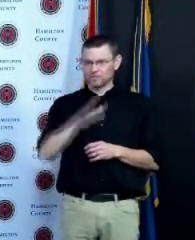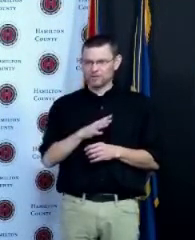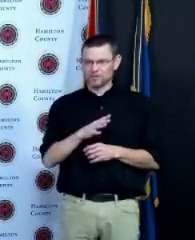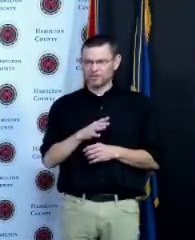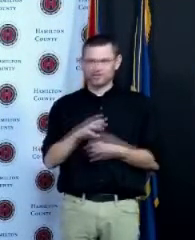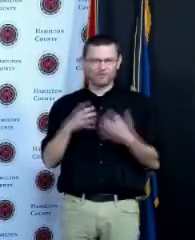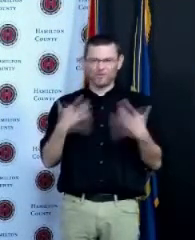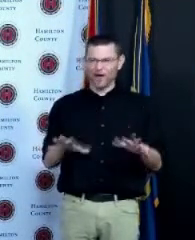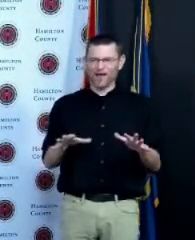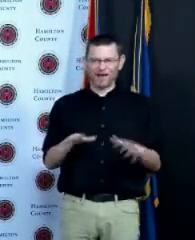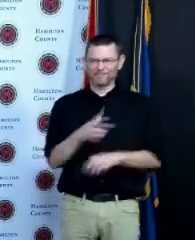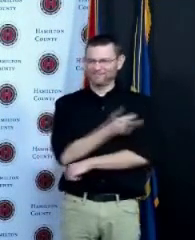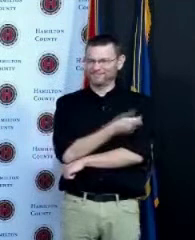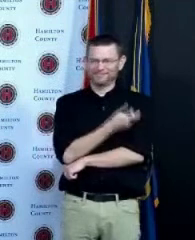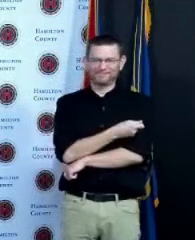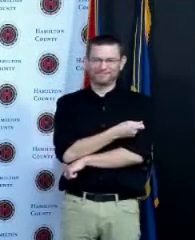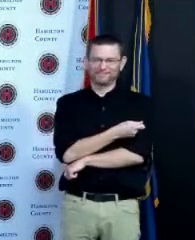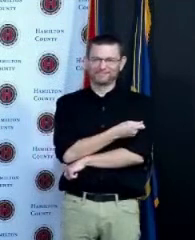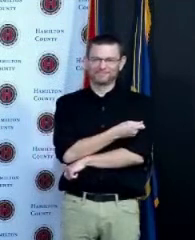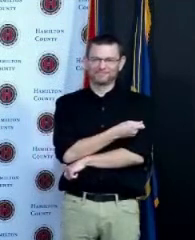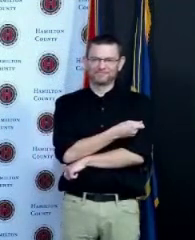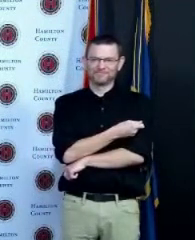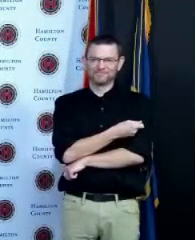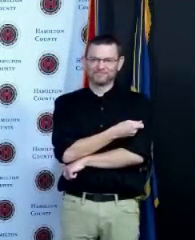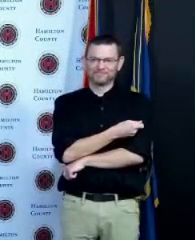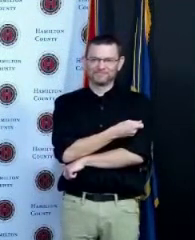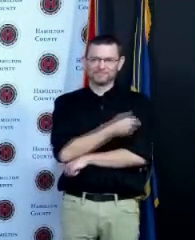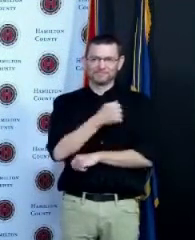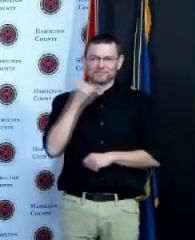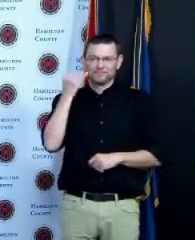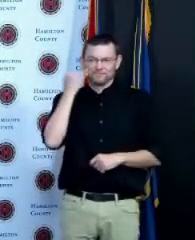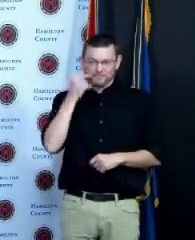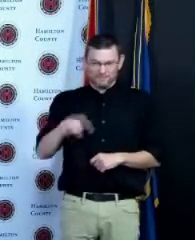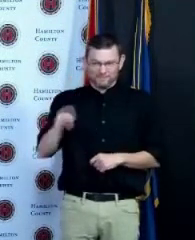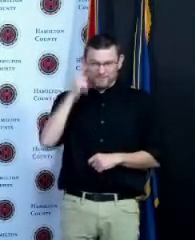involved and there's a thought that you're going to catch something worse or in two or three years